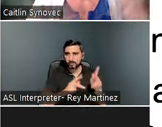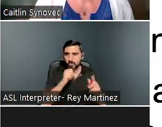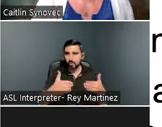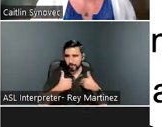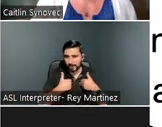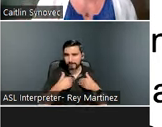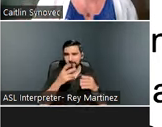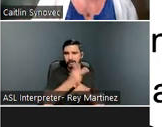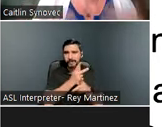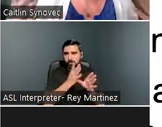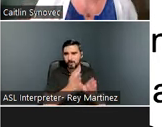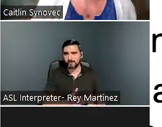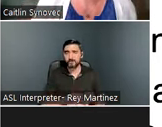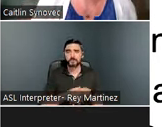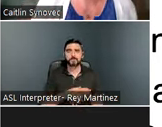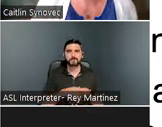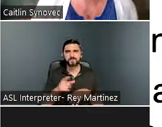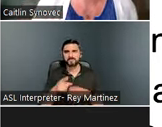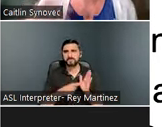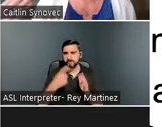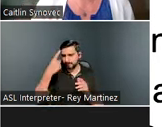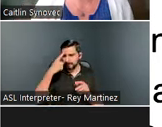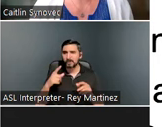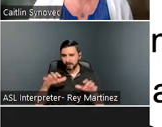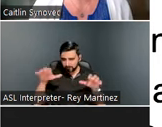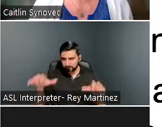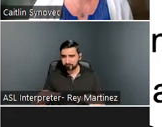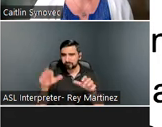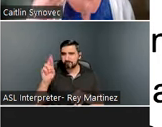When we’re thinking about response, when somebody has become unhoused and there is a brain injury,